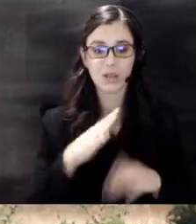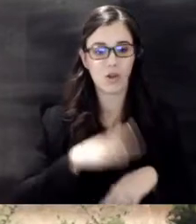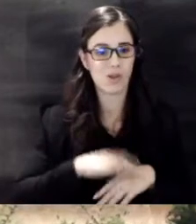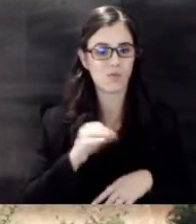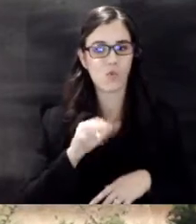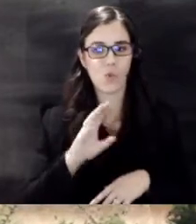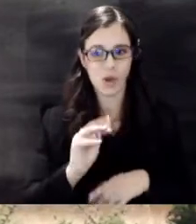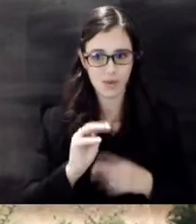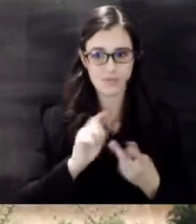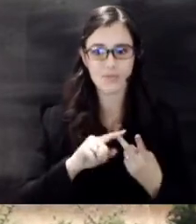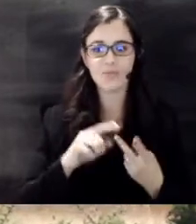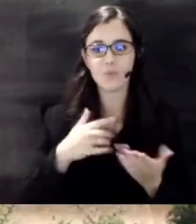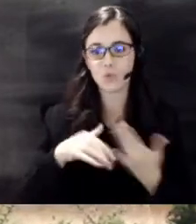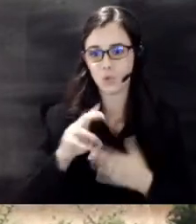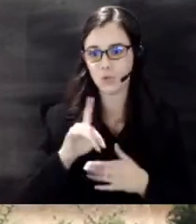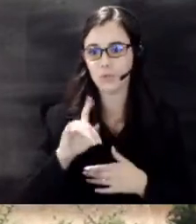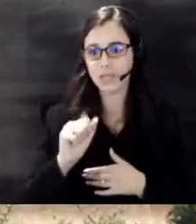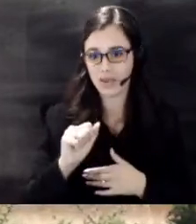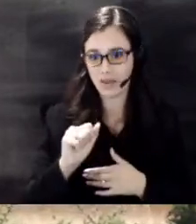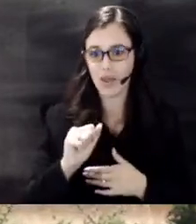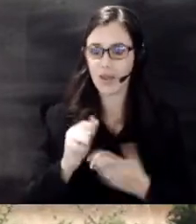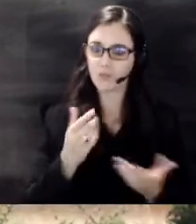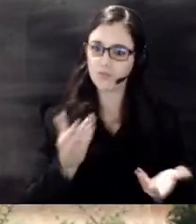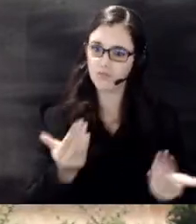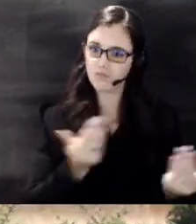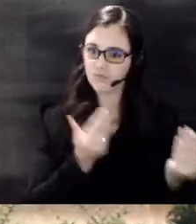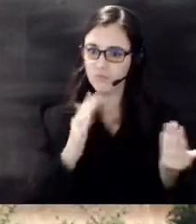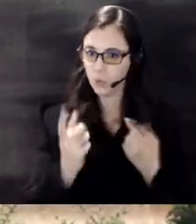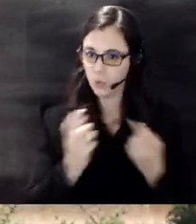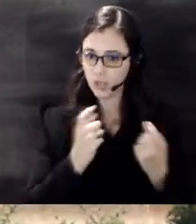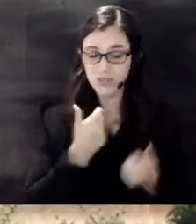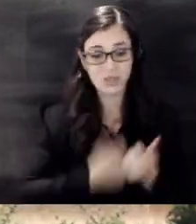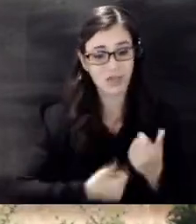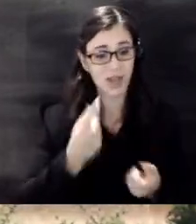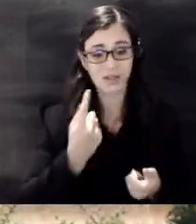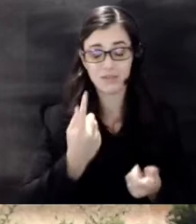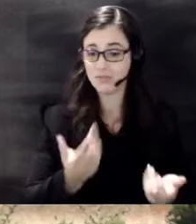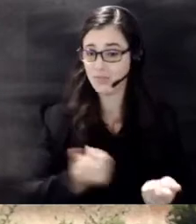media and we'll be sharing those as well we invite everyone to come out and you can find